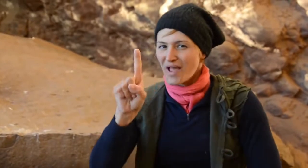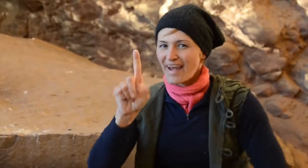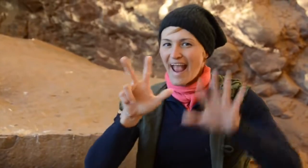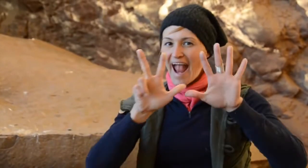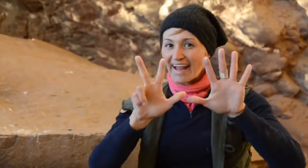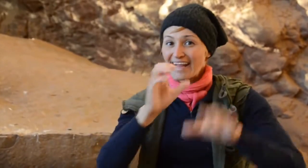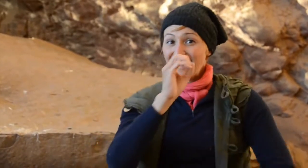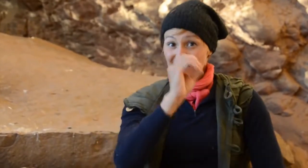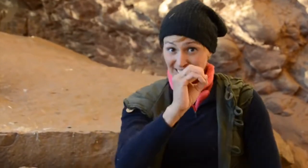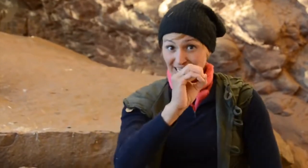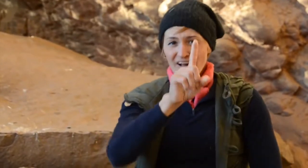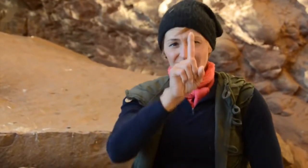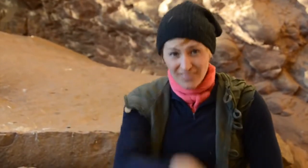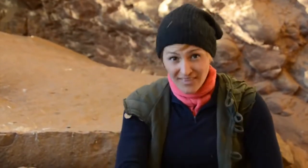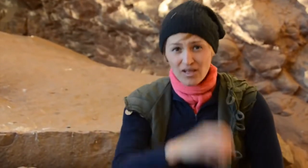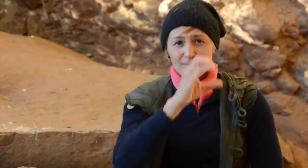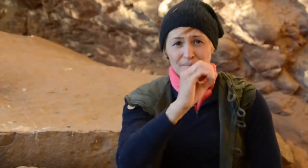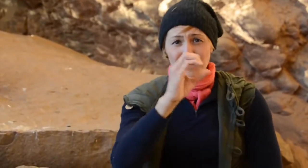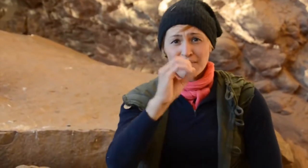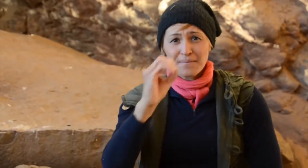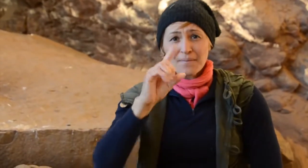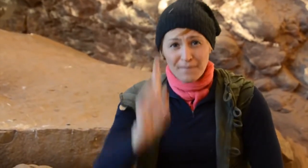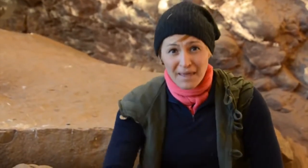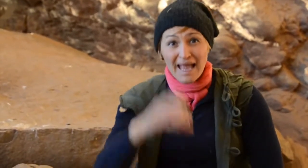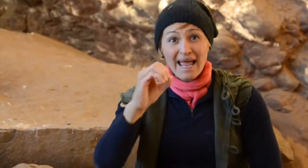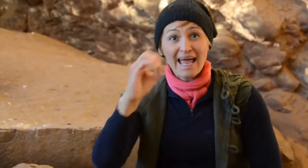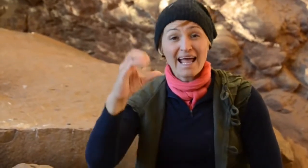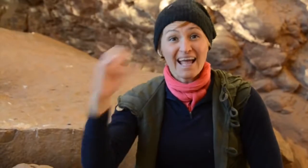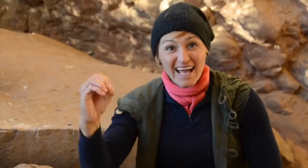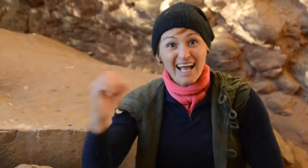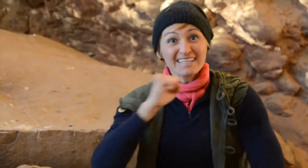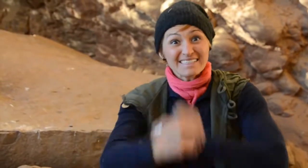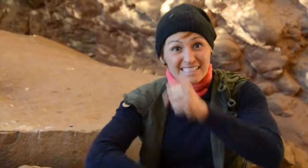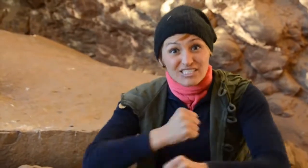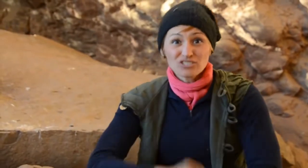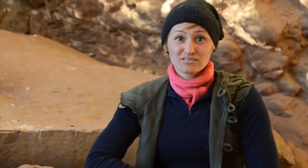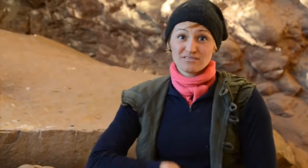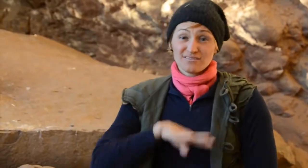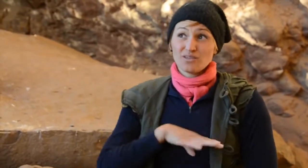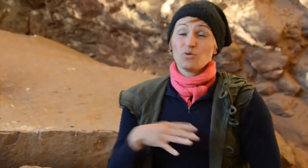This is approximately 1,800,000,000 years old! So many